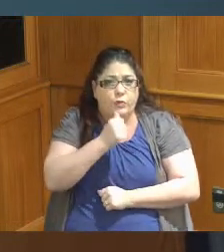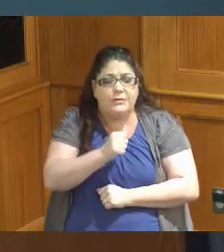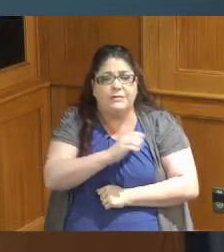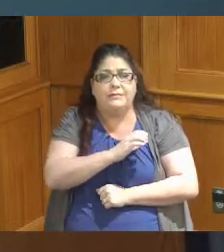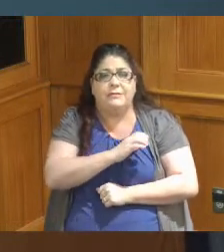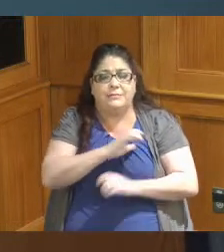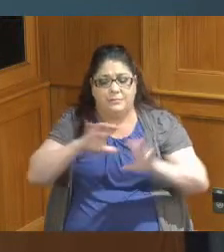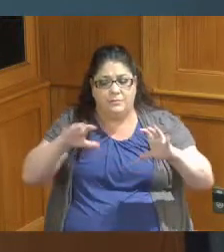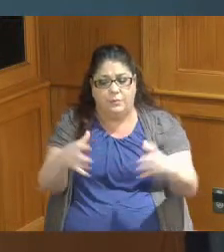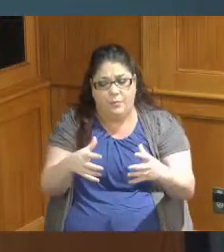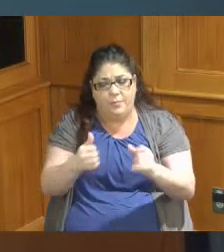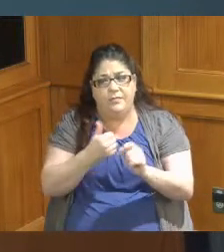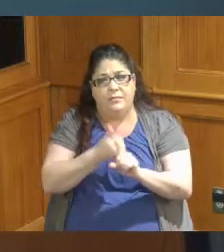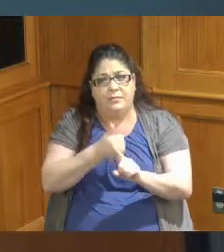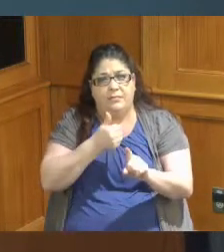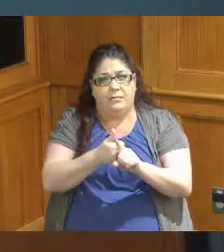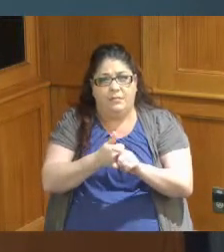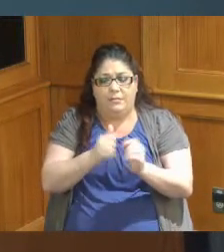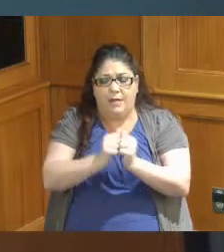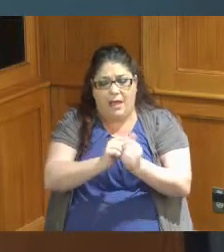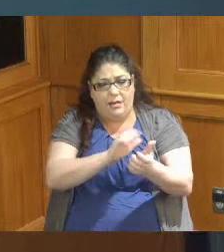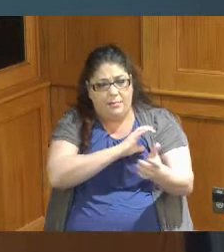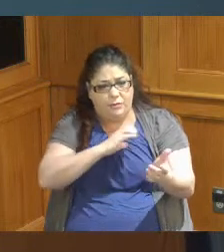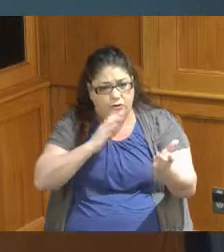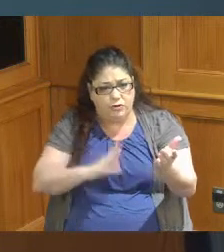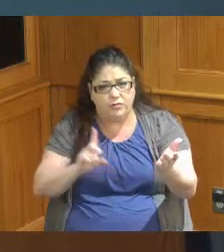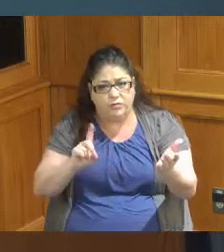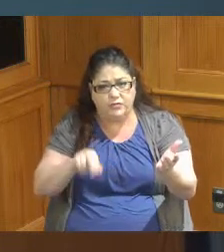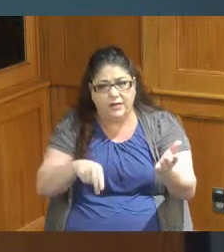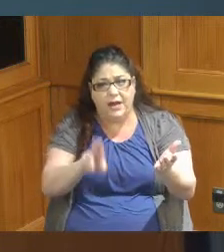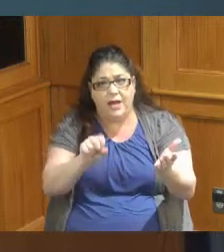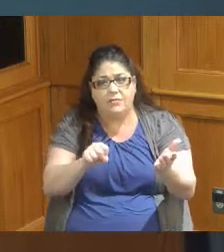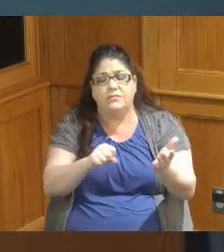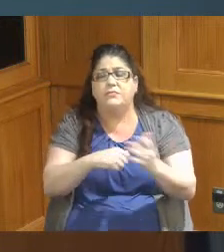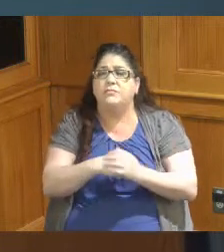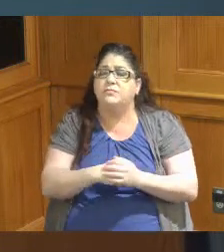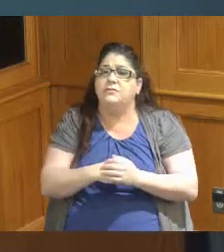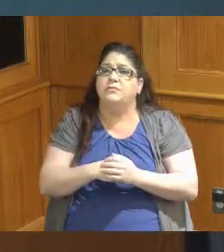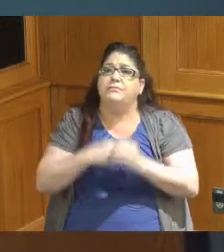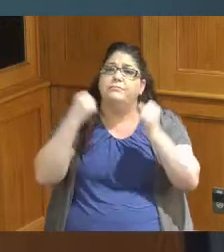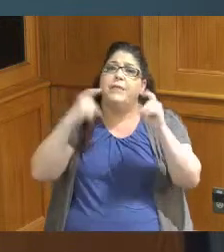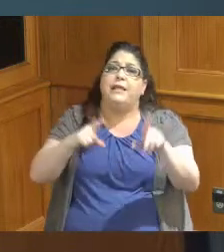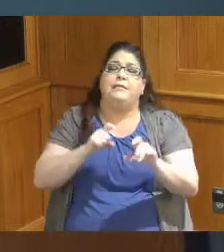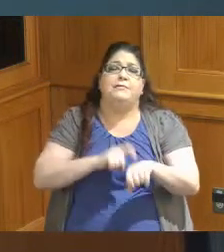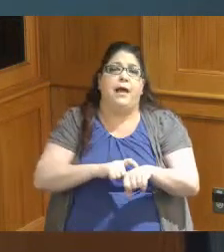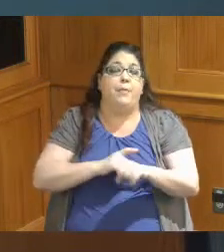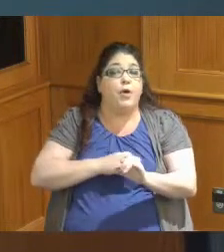that was very good and one of the things I like about it a lot of times you get on committees and